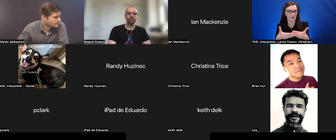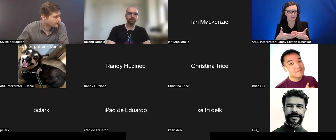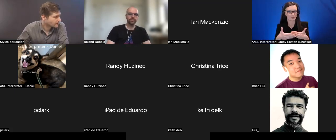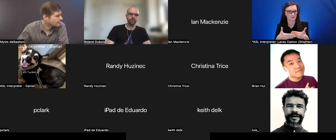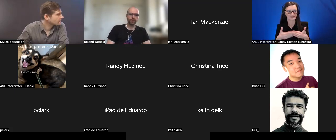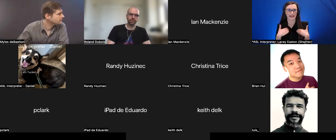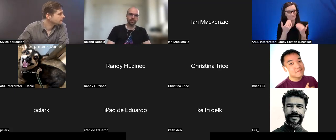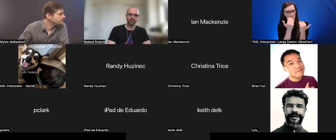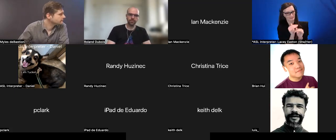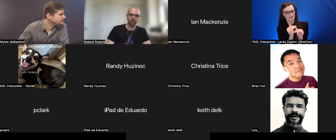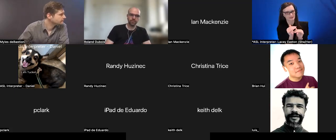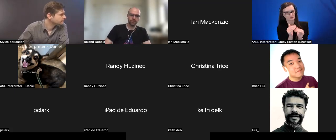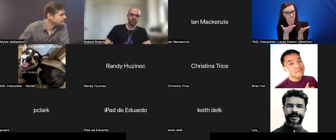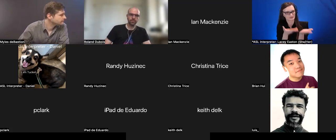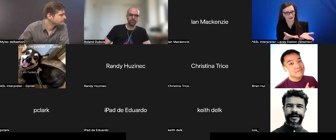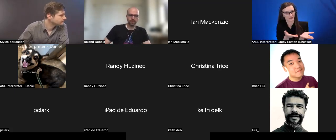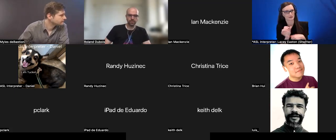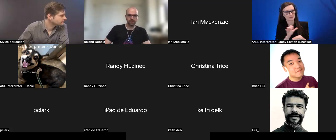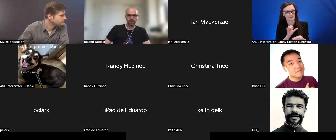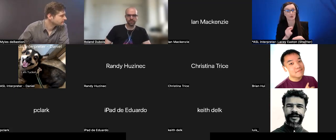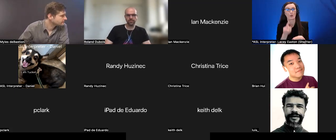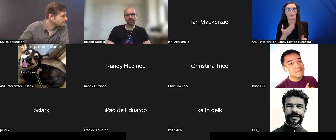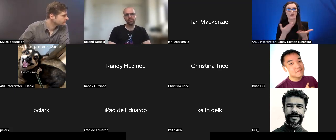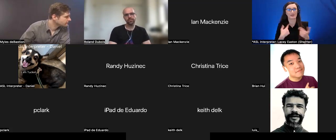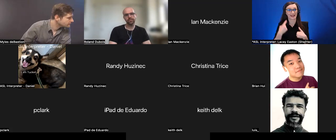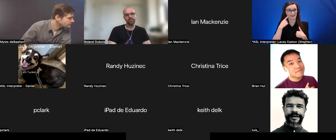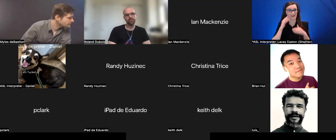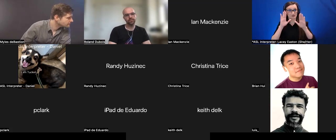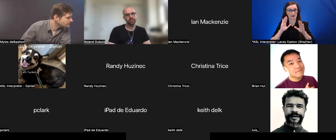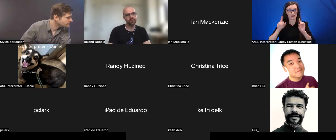One of the things that is great about having these conversations is sharing resources,